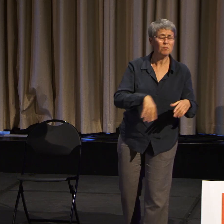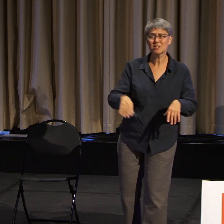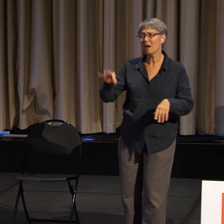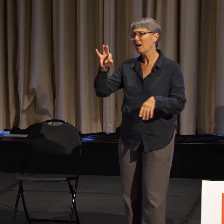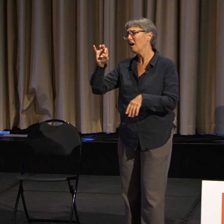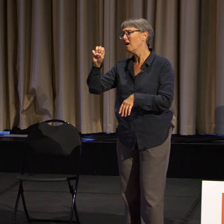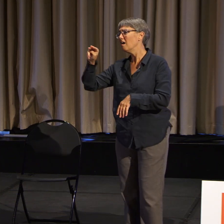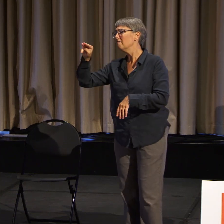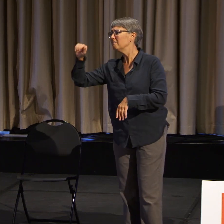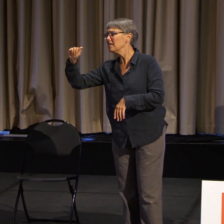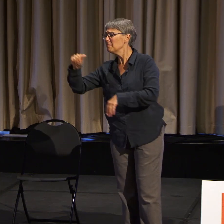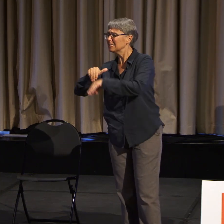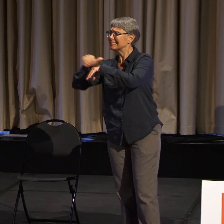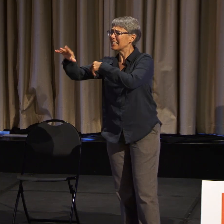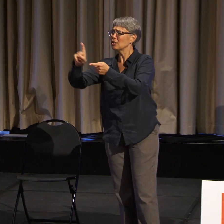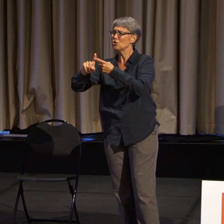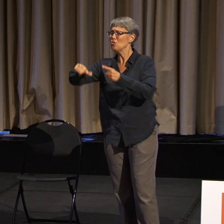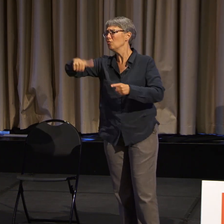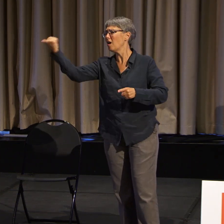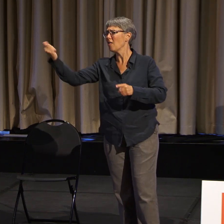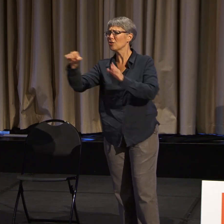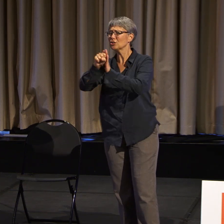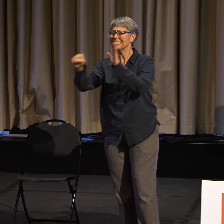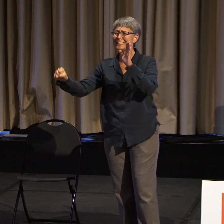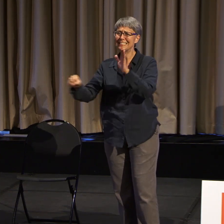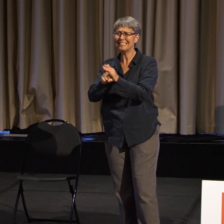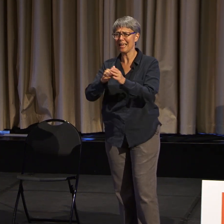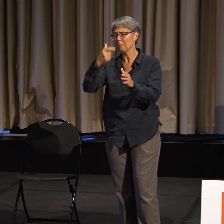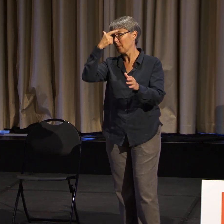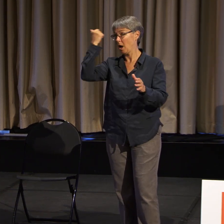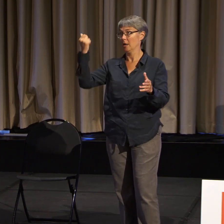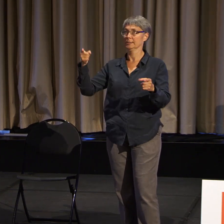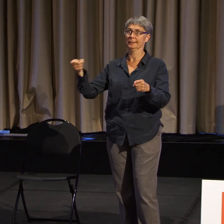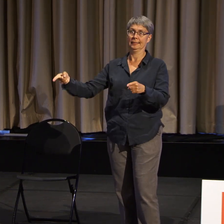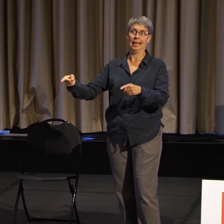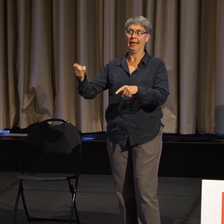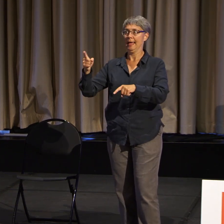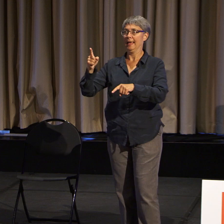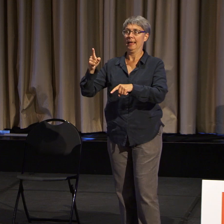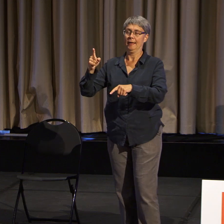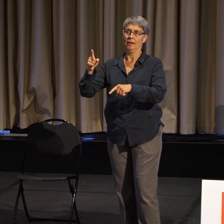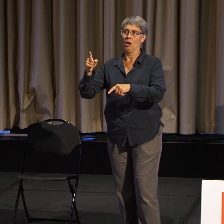because, for some reason, they won't assist that Red Cross has